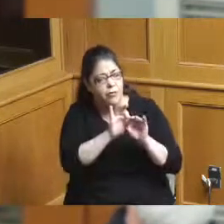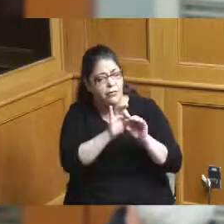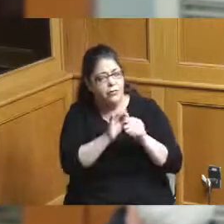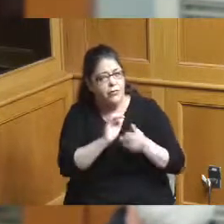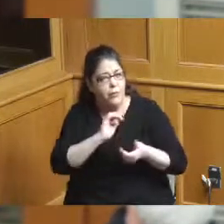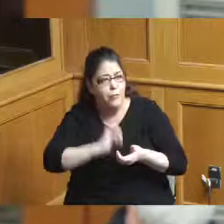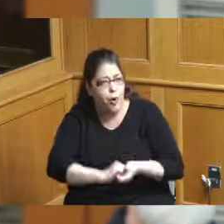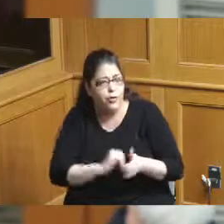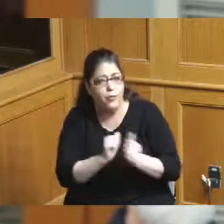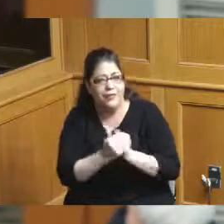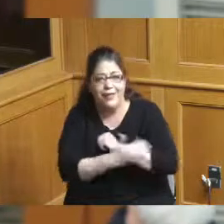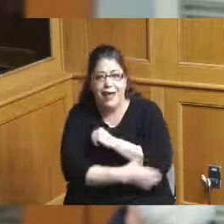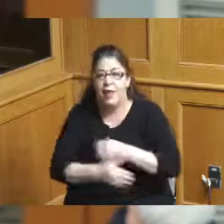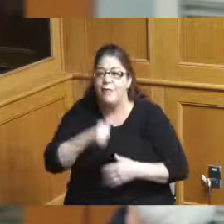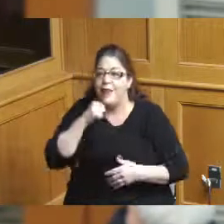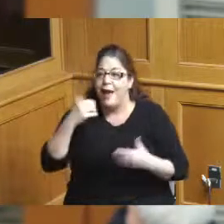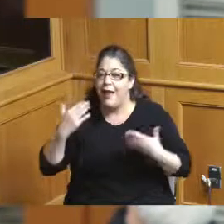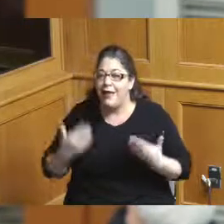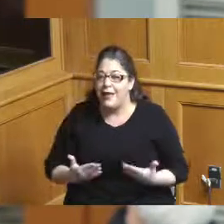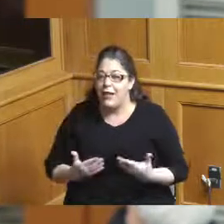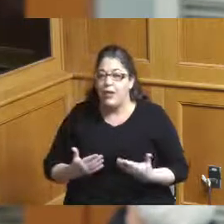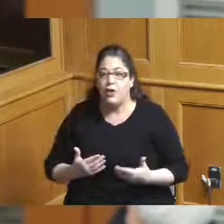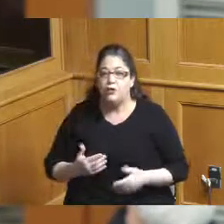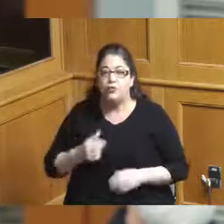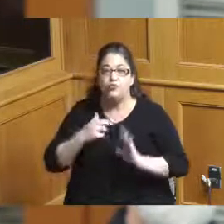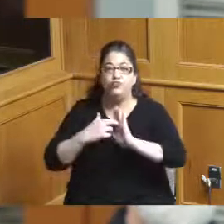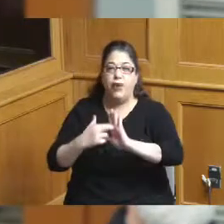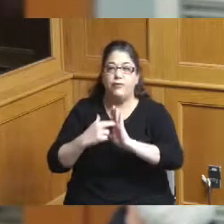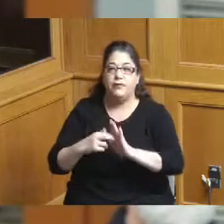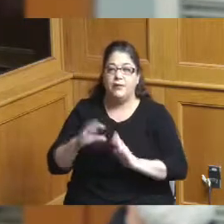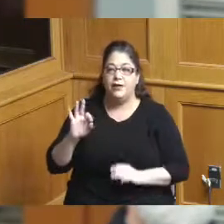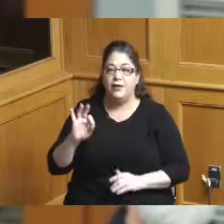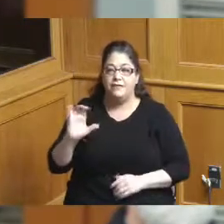I want to stress but you were important partner I'm not here representing FC Cincinnati but the